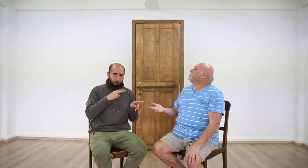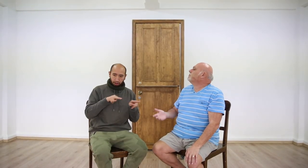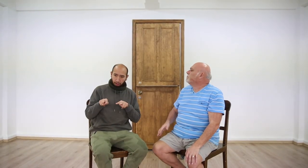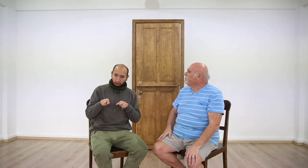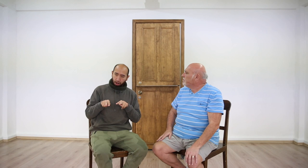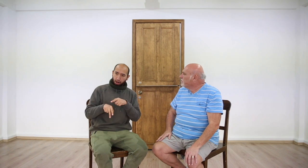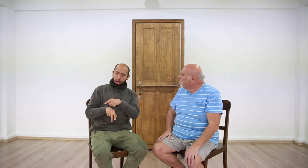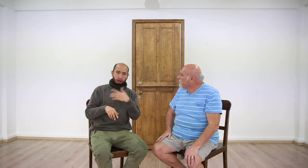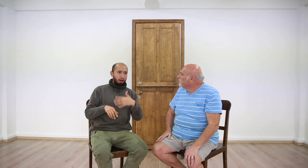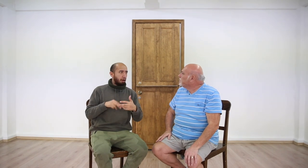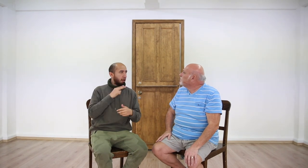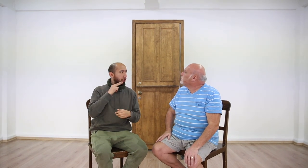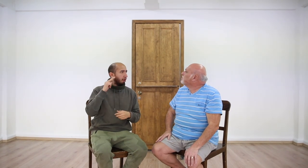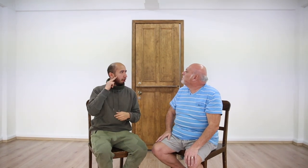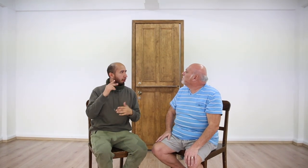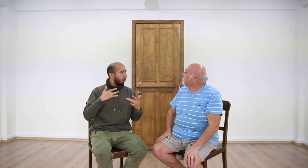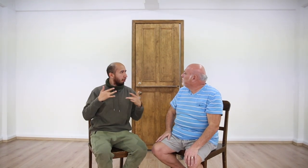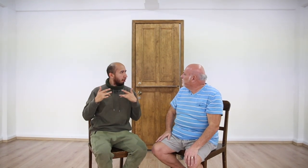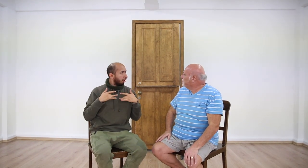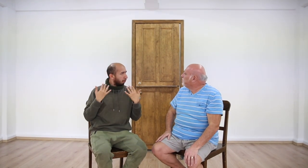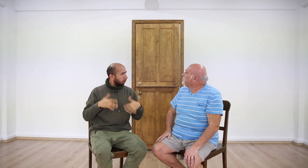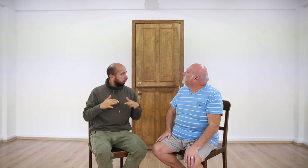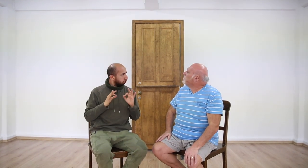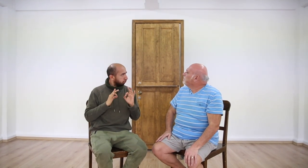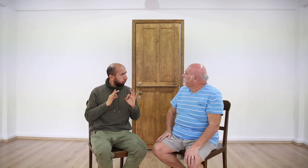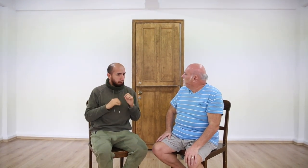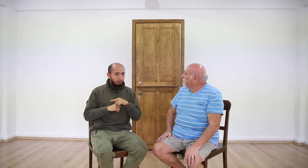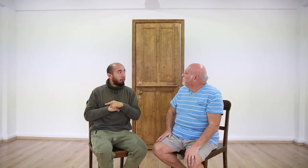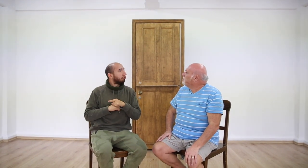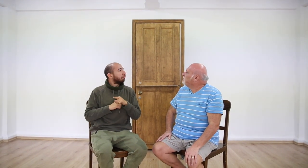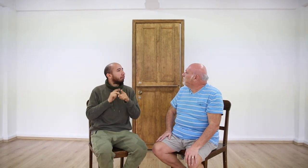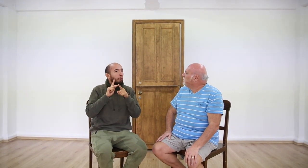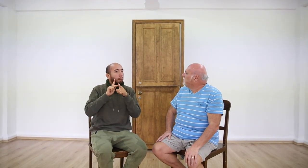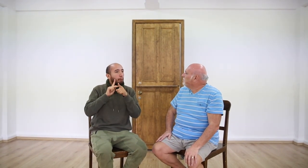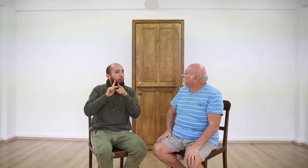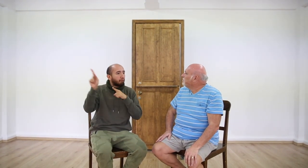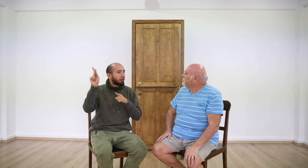and admire Deaf performers as professionals.